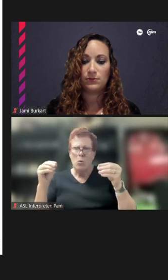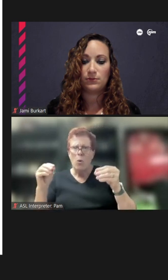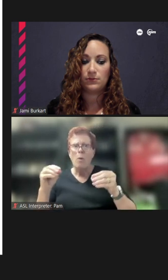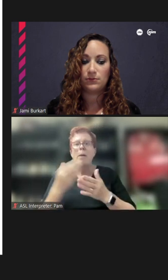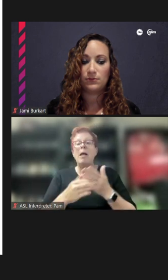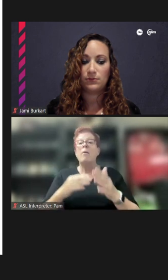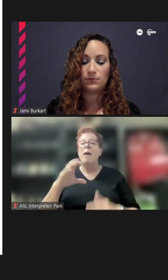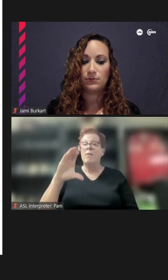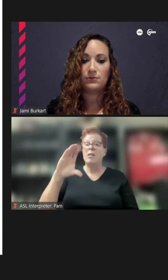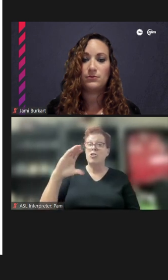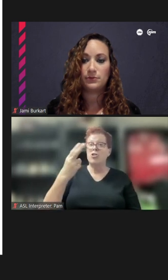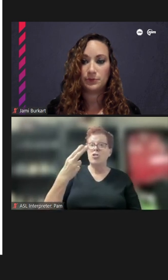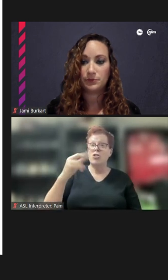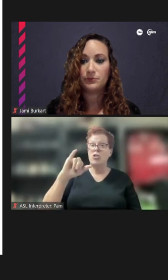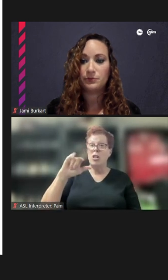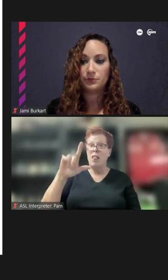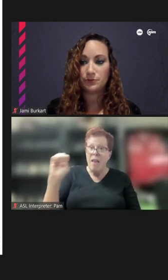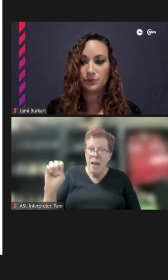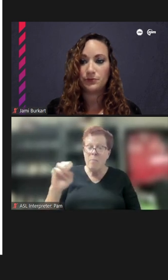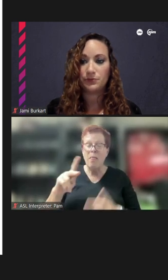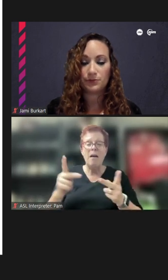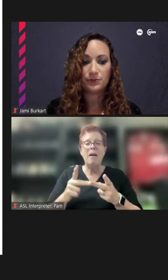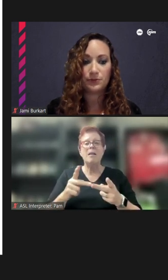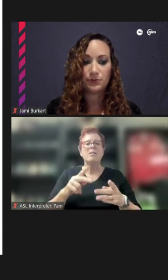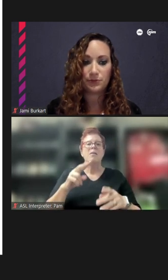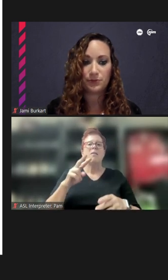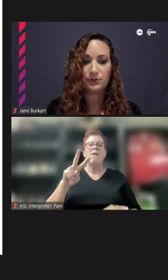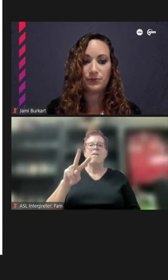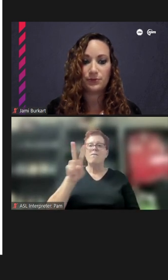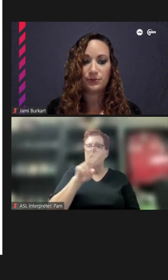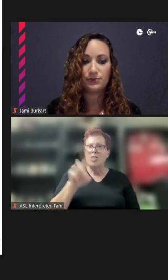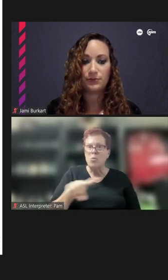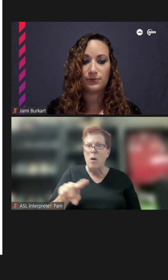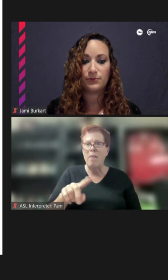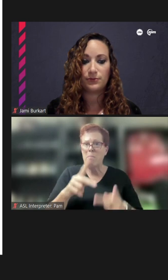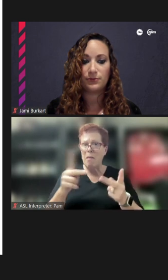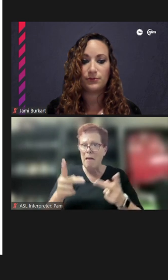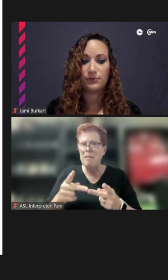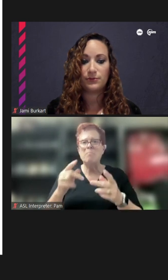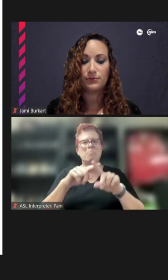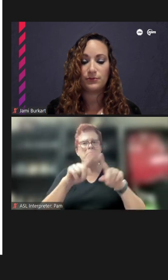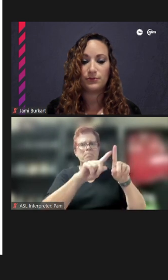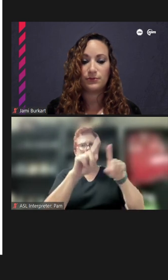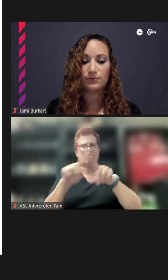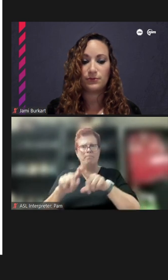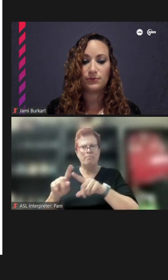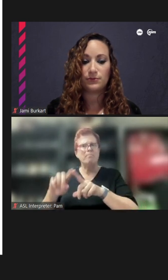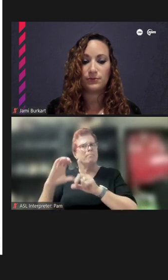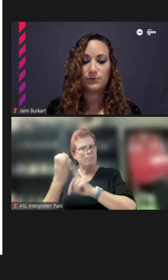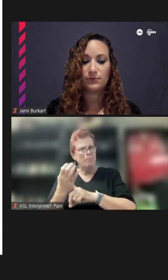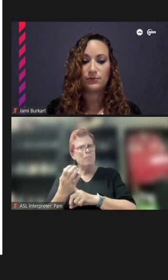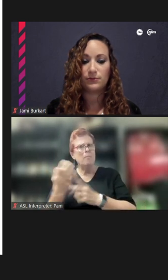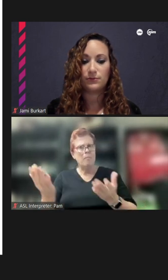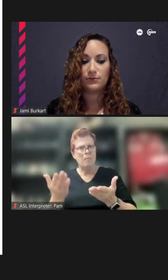place. We have this Venezuelan place. You know? We have this wide range of cultures here and,